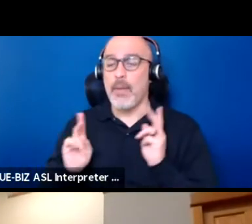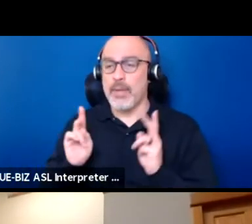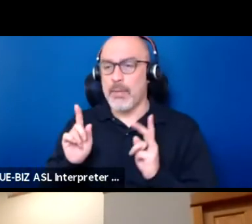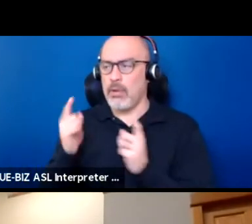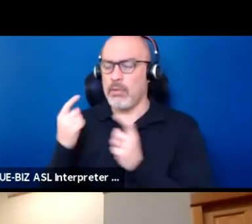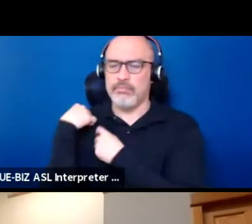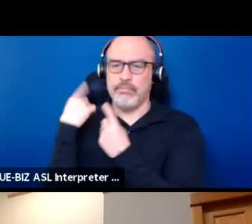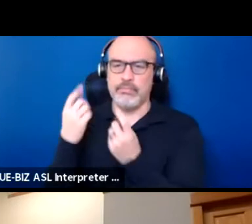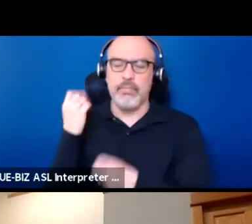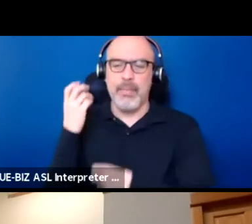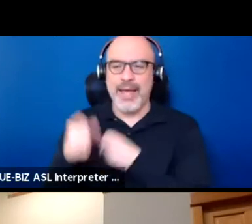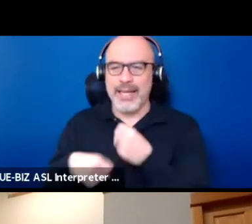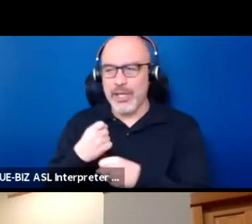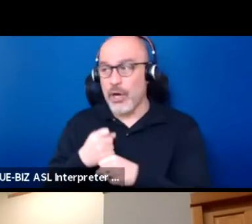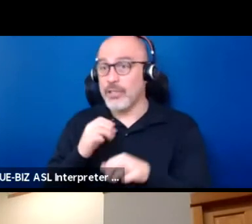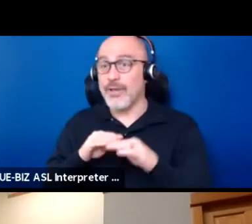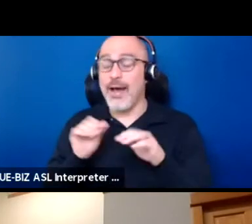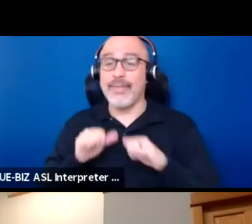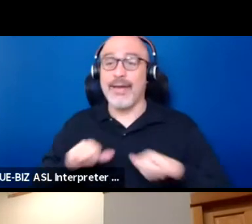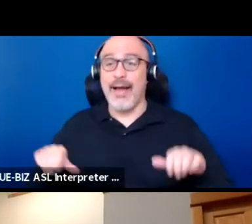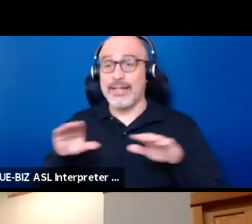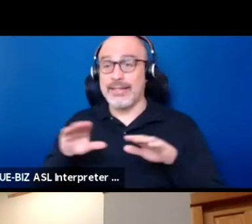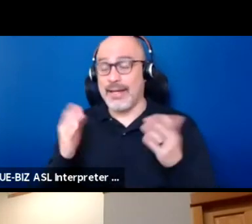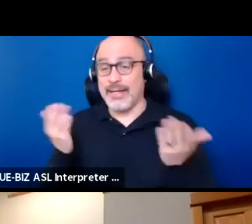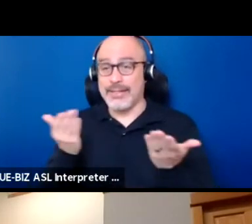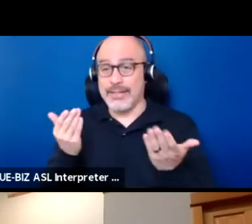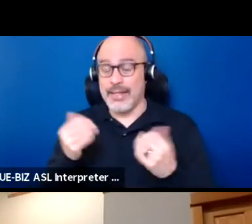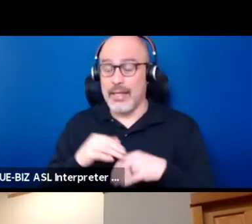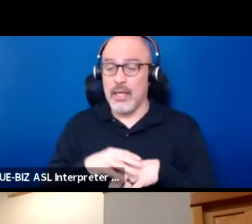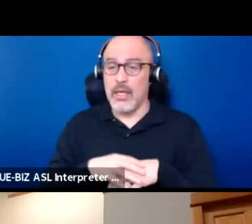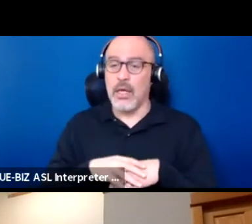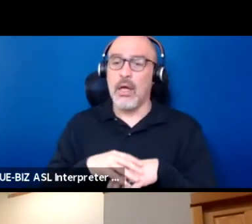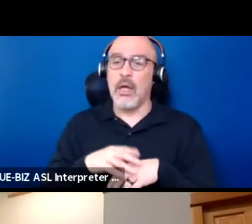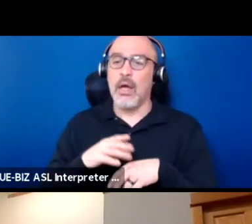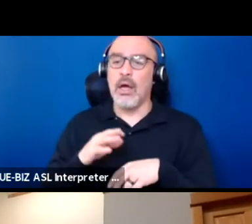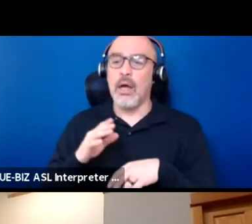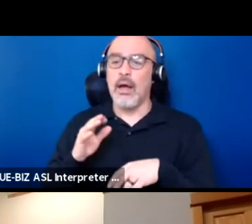on this continent had a very meaningful